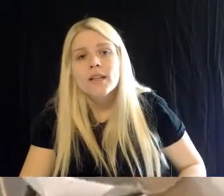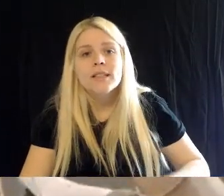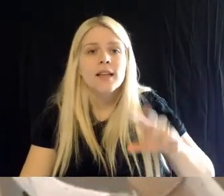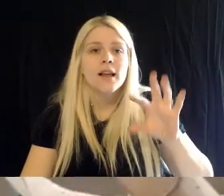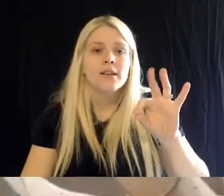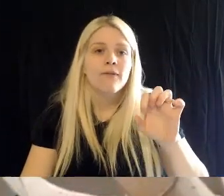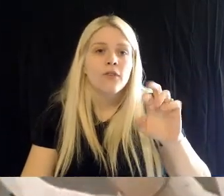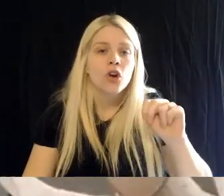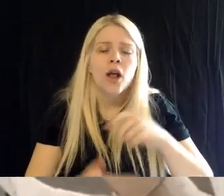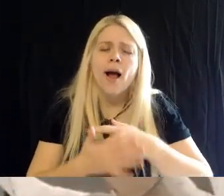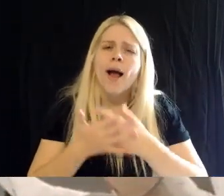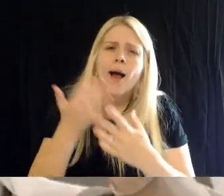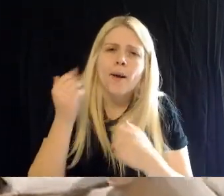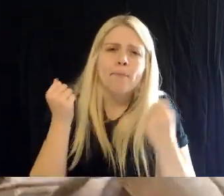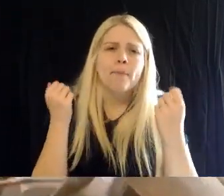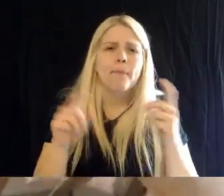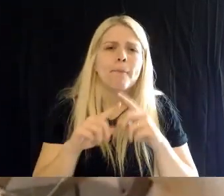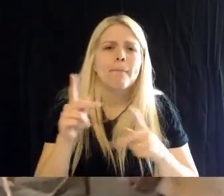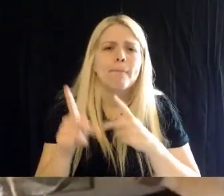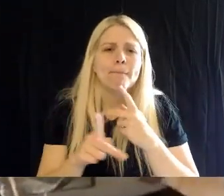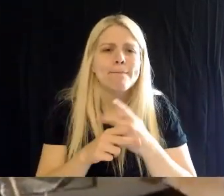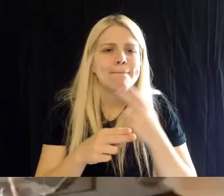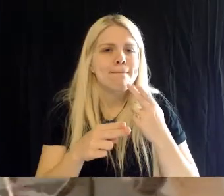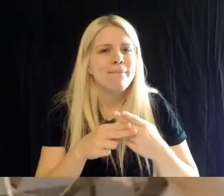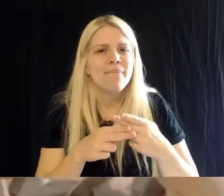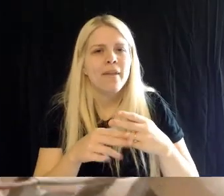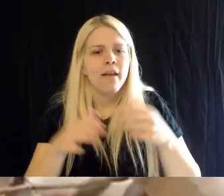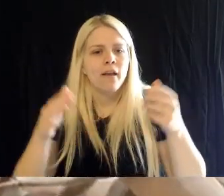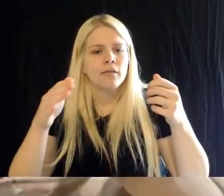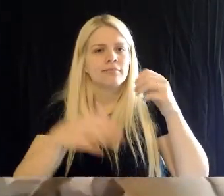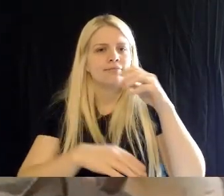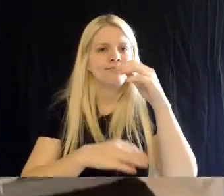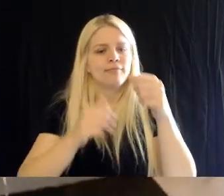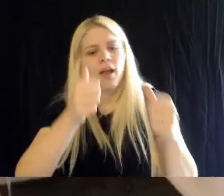understory, and then below that is going to be the ground level. Now, our